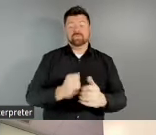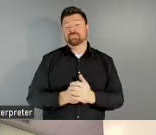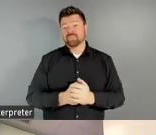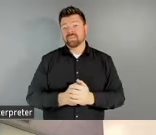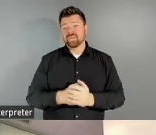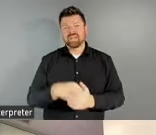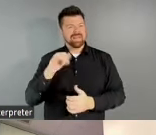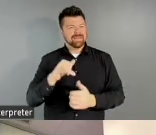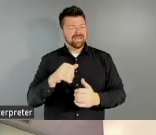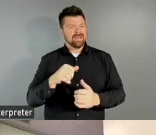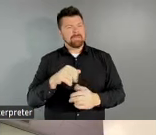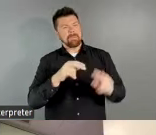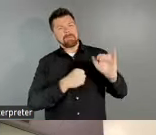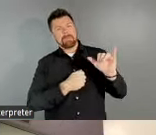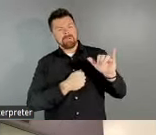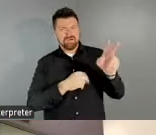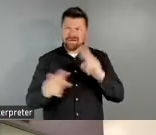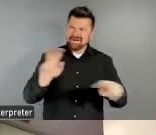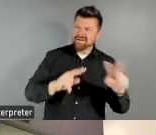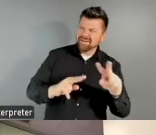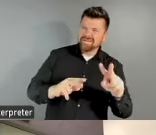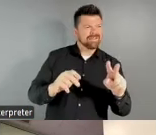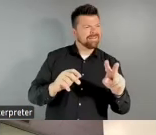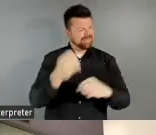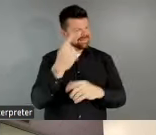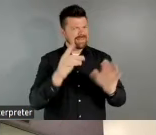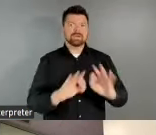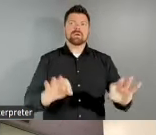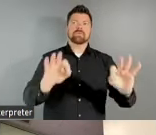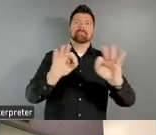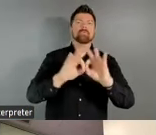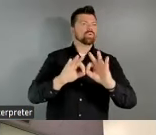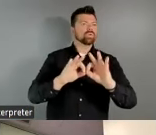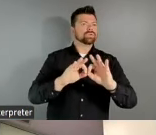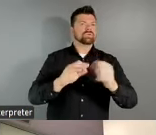interest and urgency in the conversation around how we navigate many of the issues we heard the